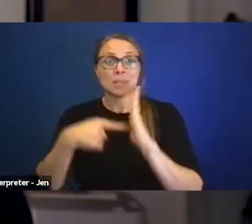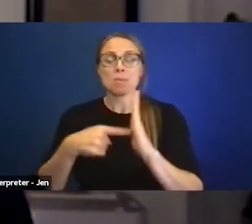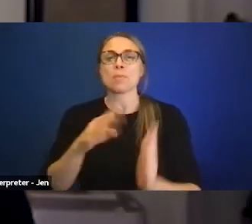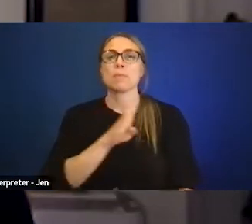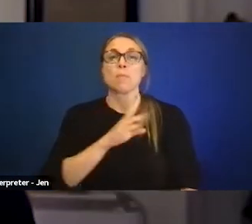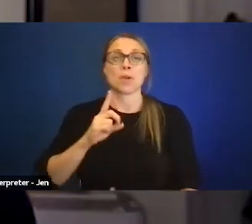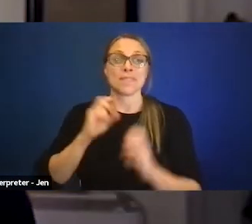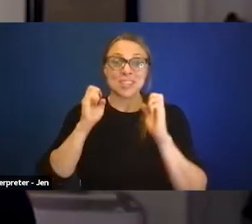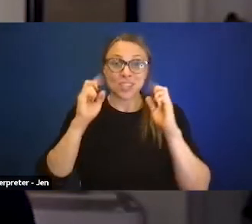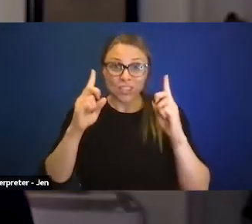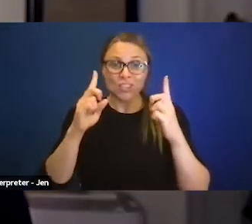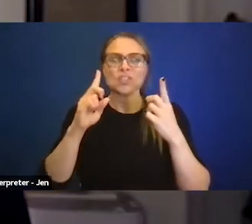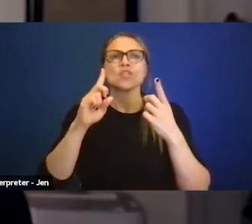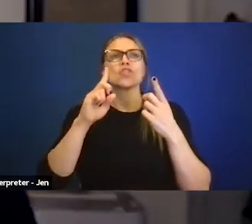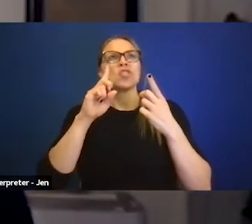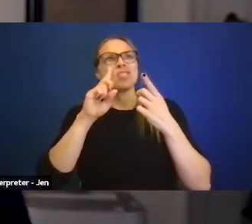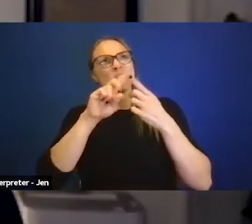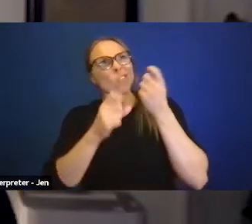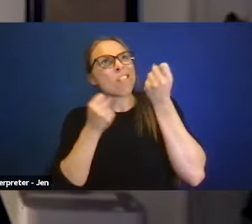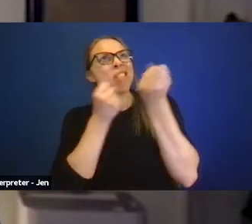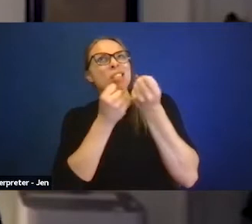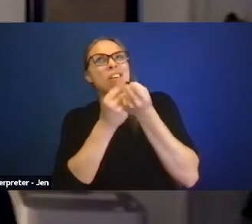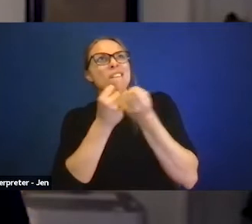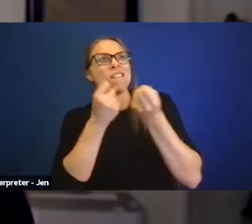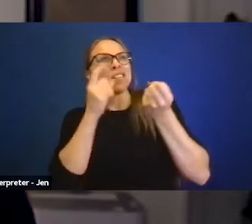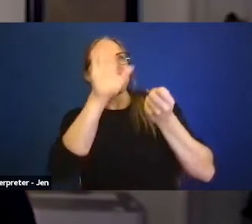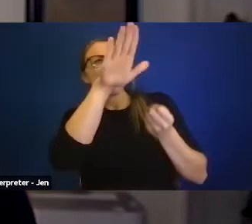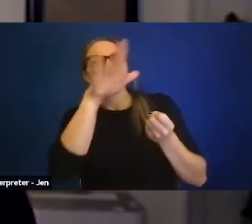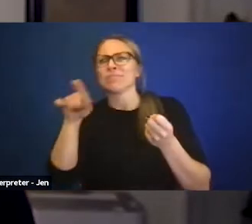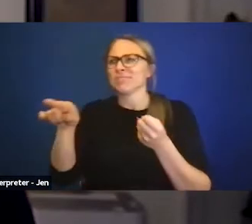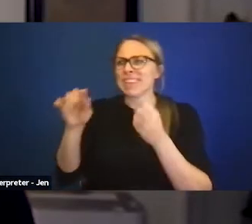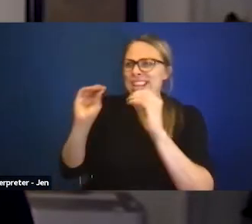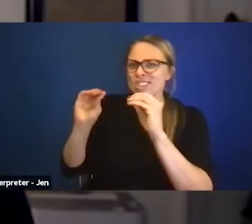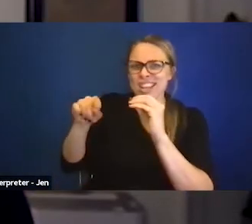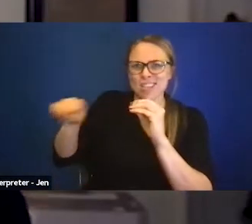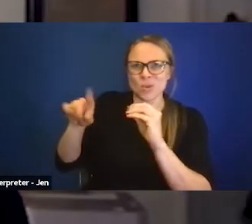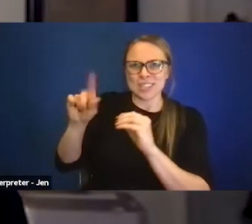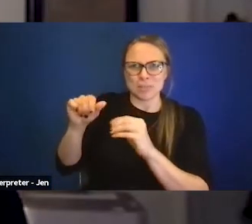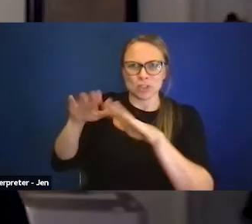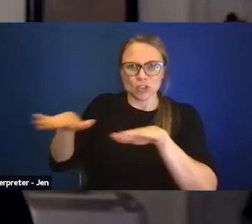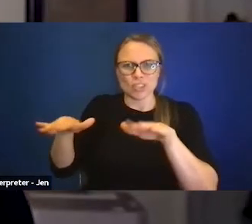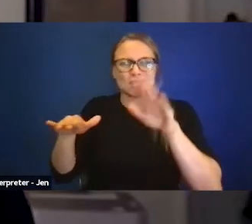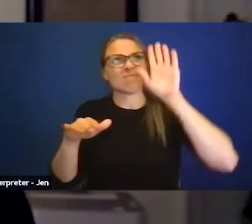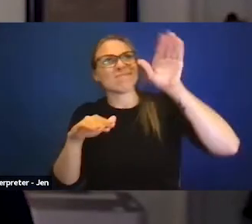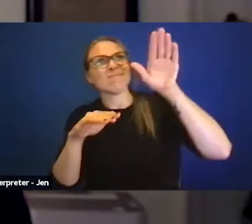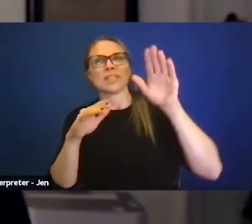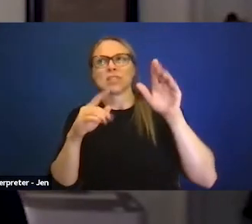to begin to take its responsibility of educating children who had disability more seriously.